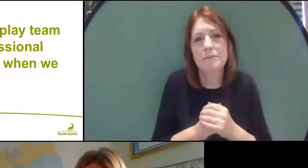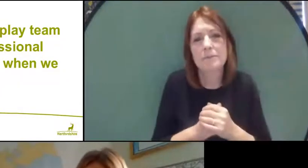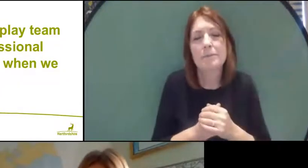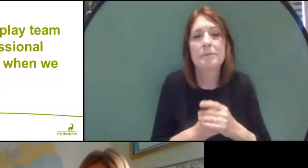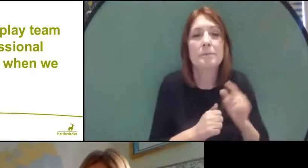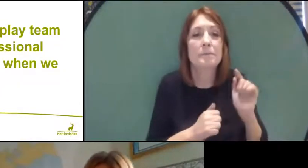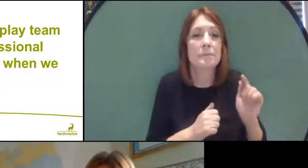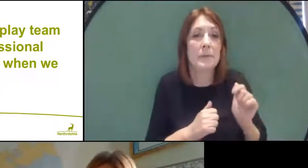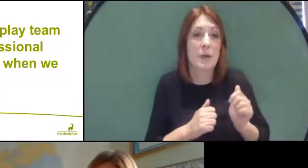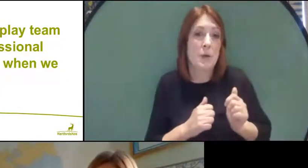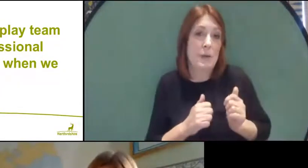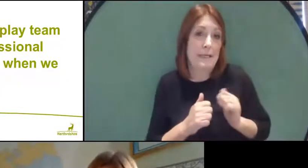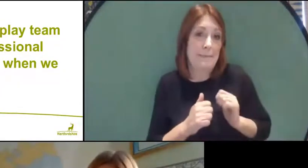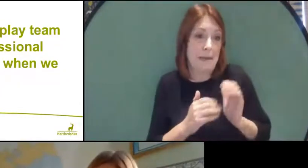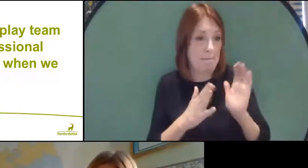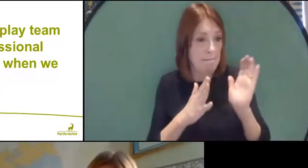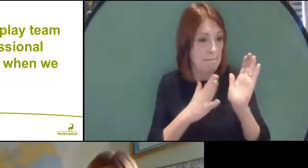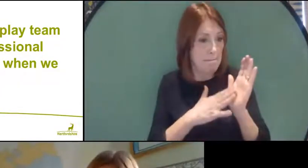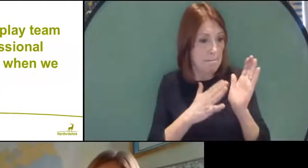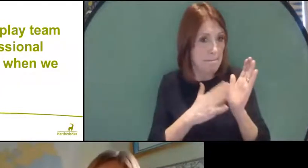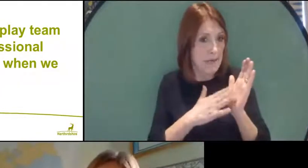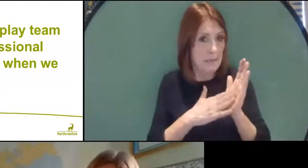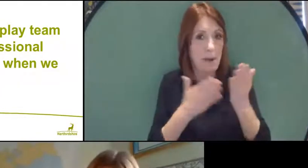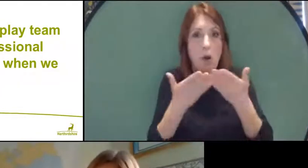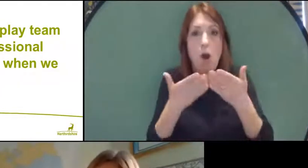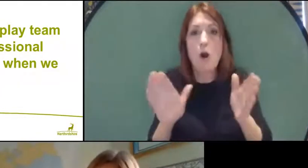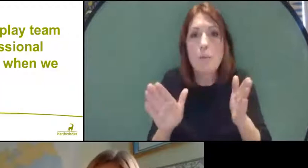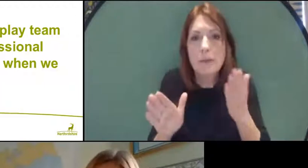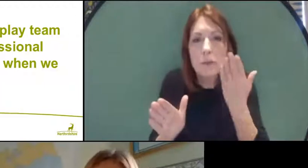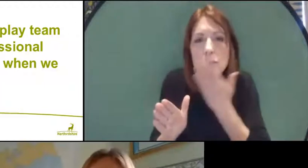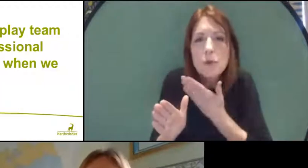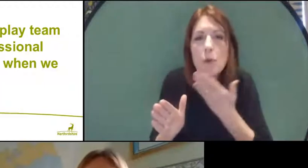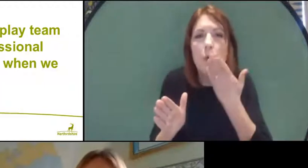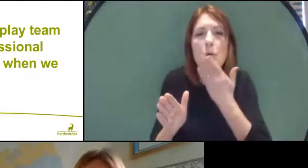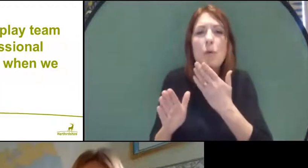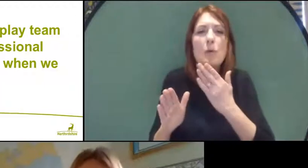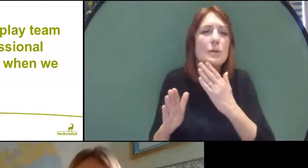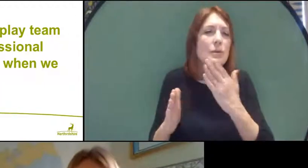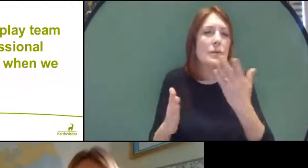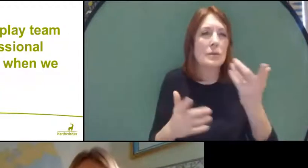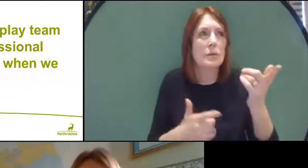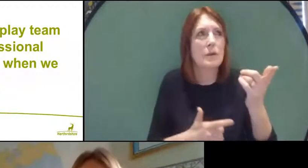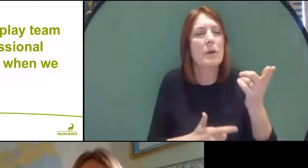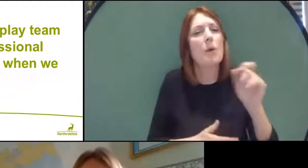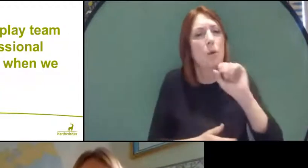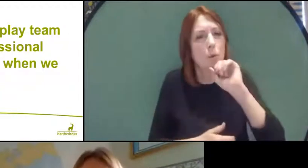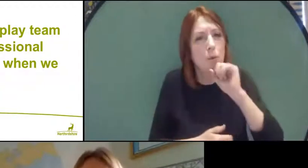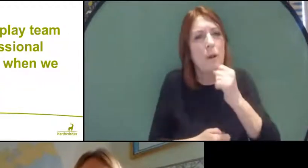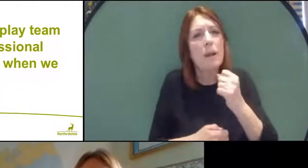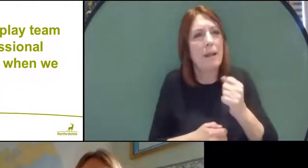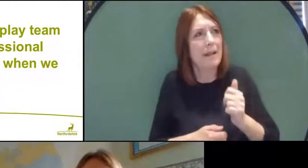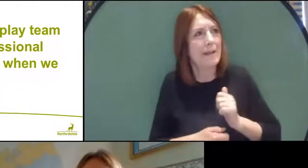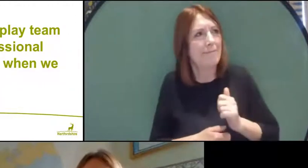that we expect on Monday about schools reopening and how schools will reopen, we also expect an